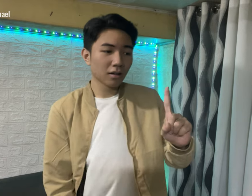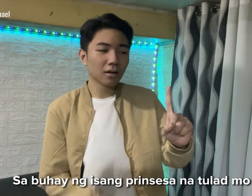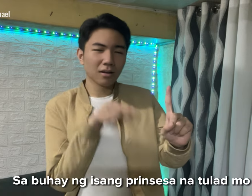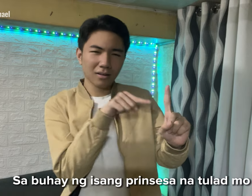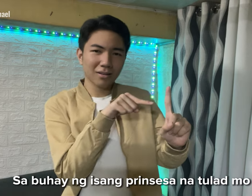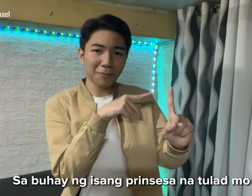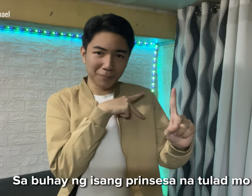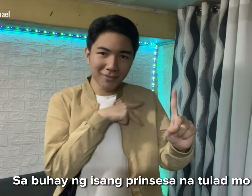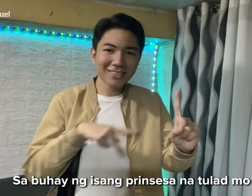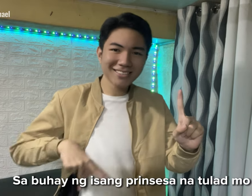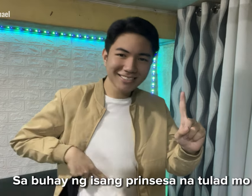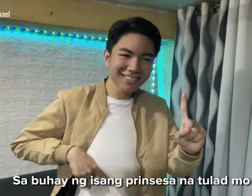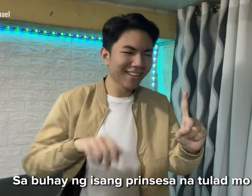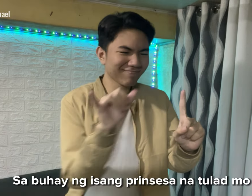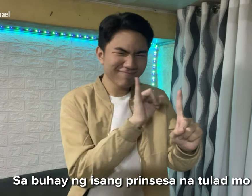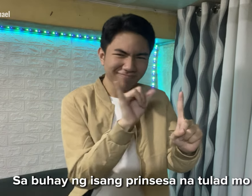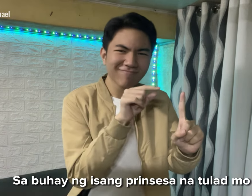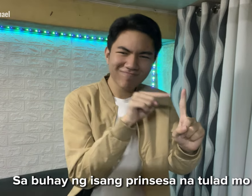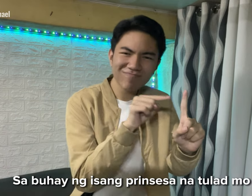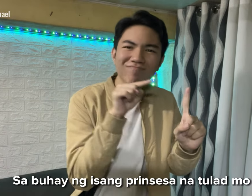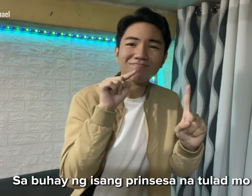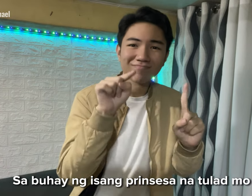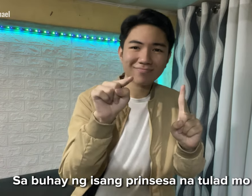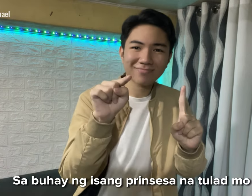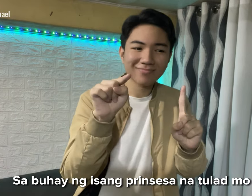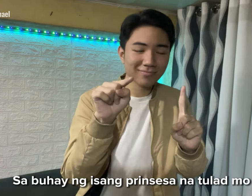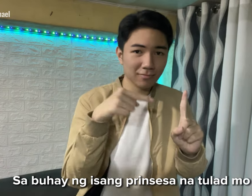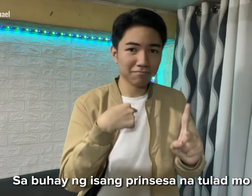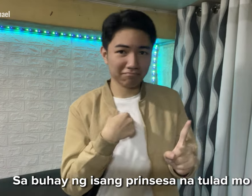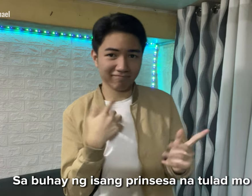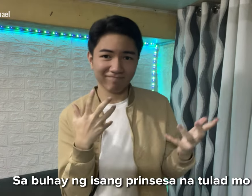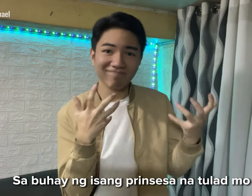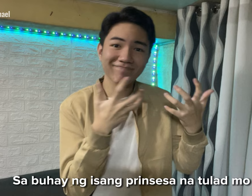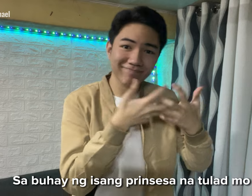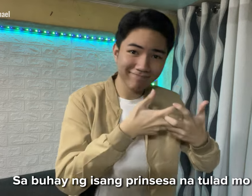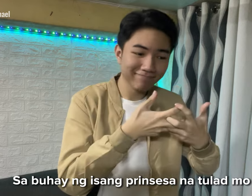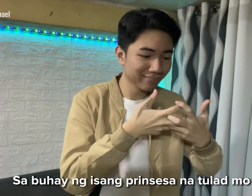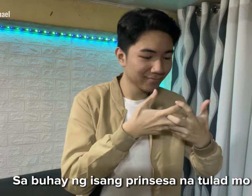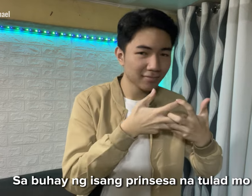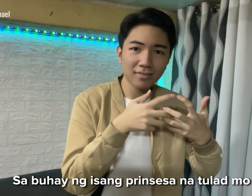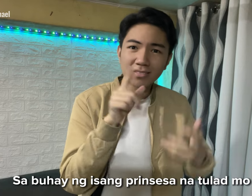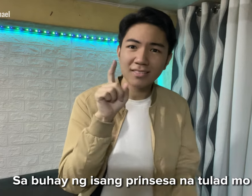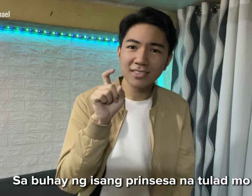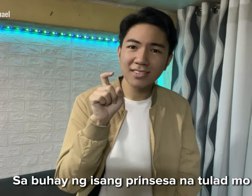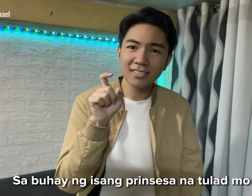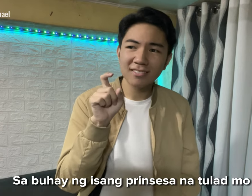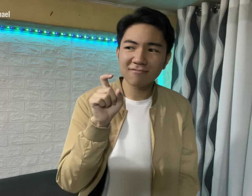for a princess like you?